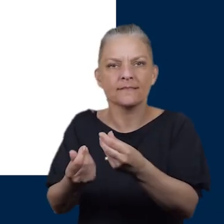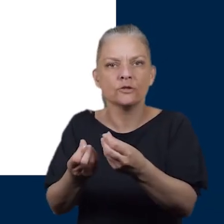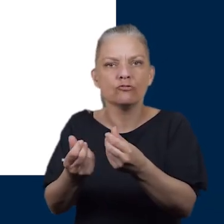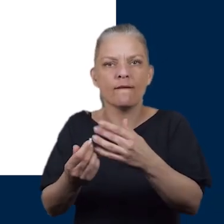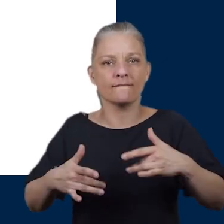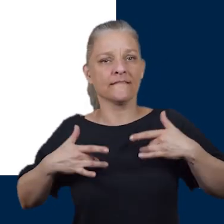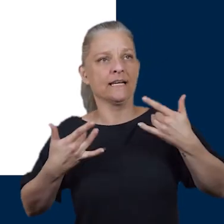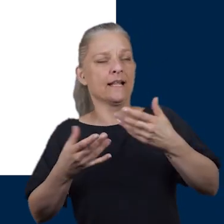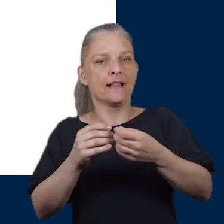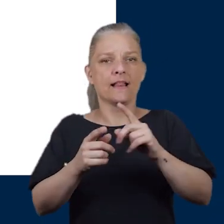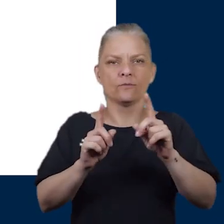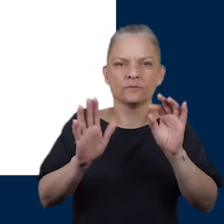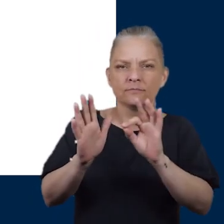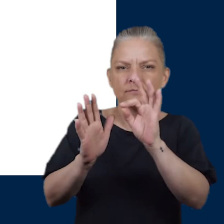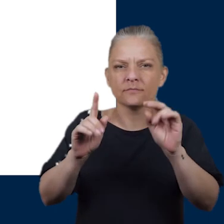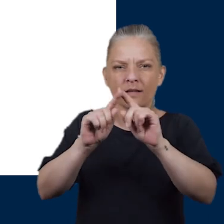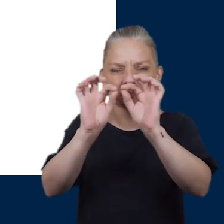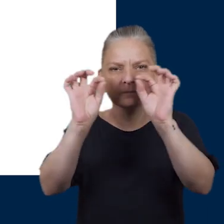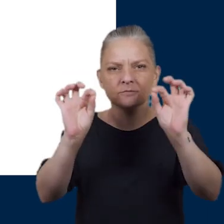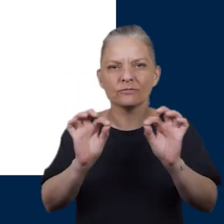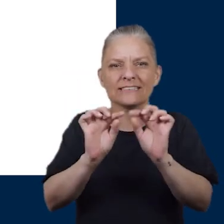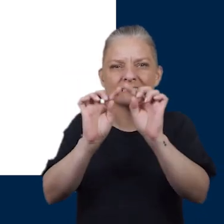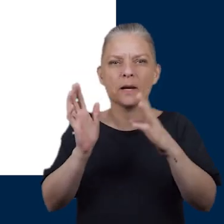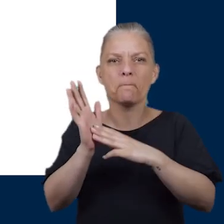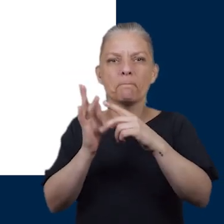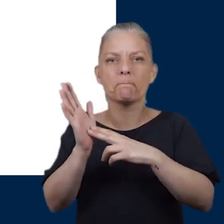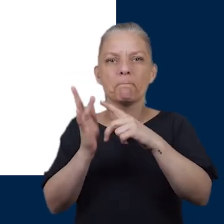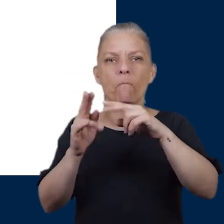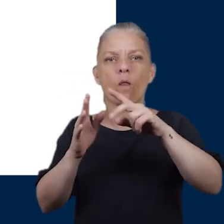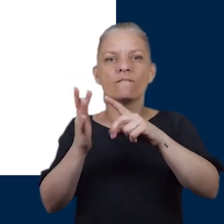They will then check the sensation which is the feeling to your feet by using a monofilament